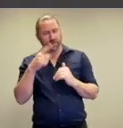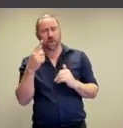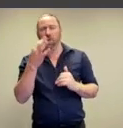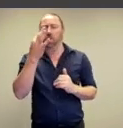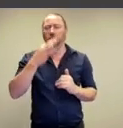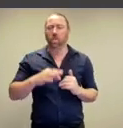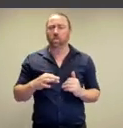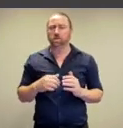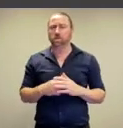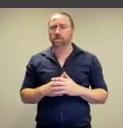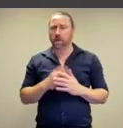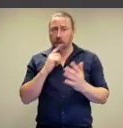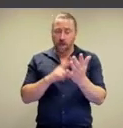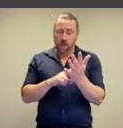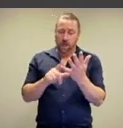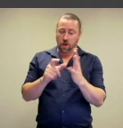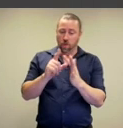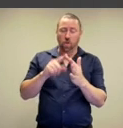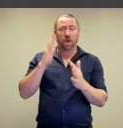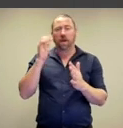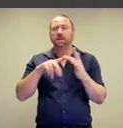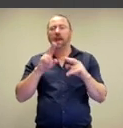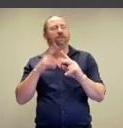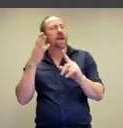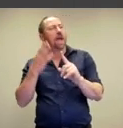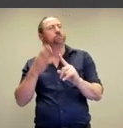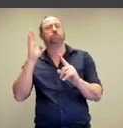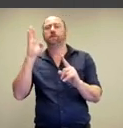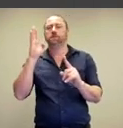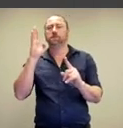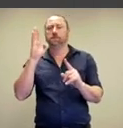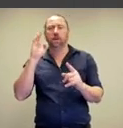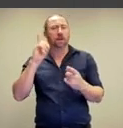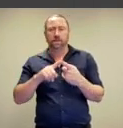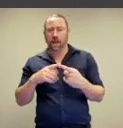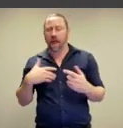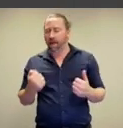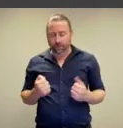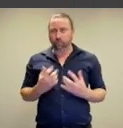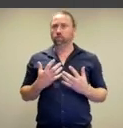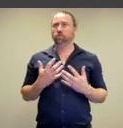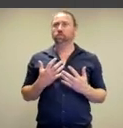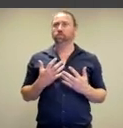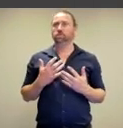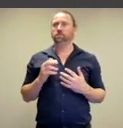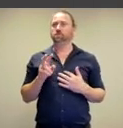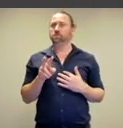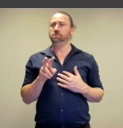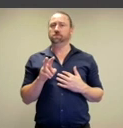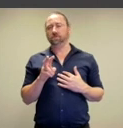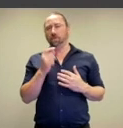nudes, he says, 'no nude, however abstract should fail to arouse